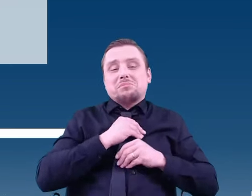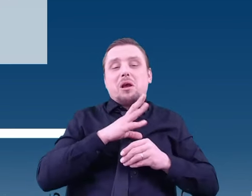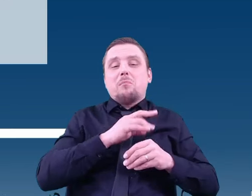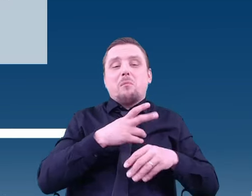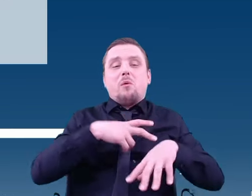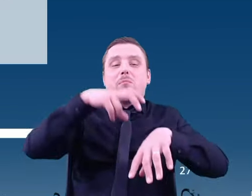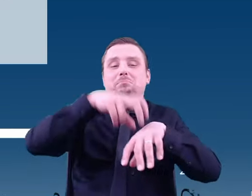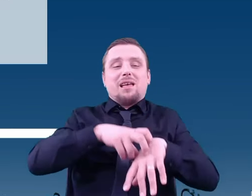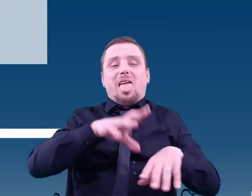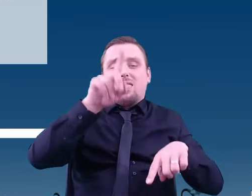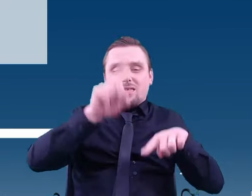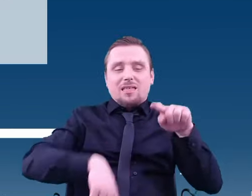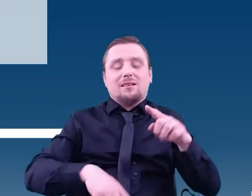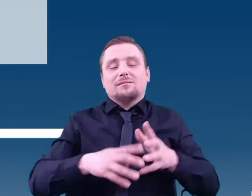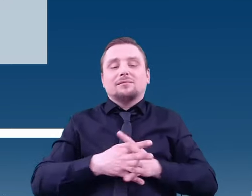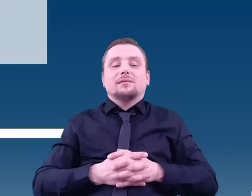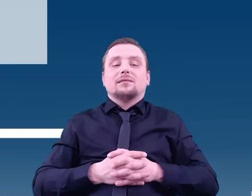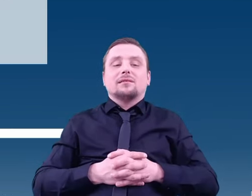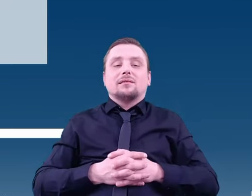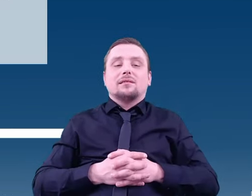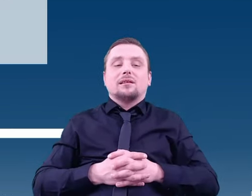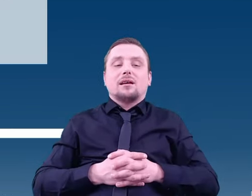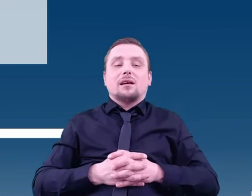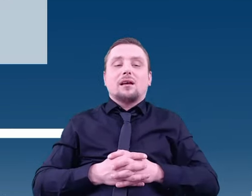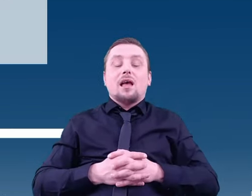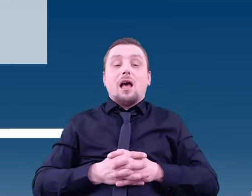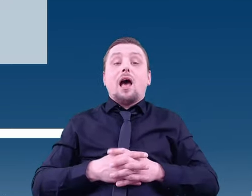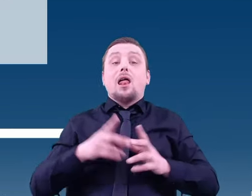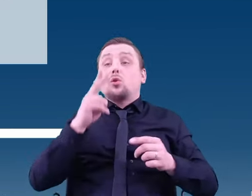Mass spectrometers on the orbiter, combined with those partial data,